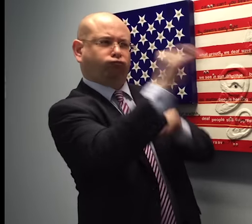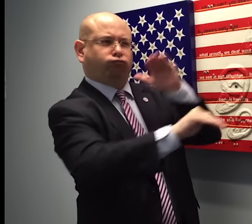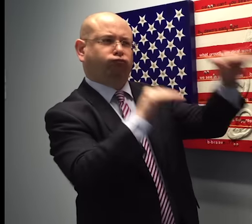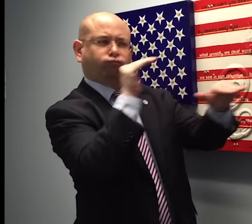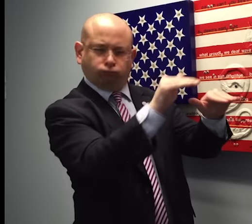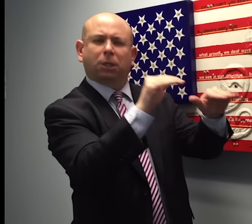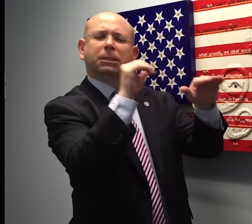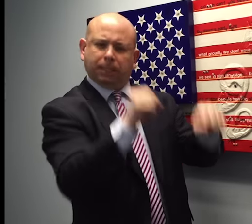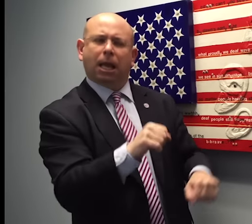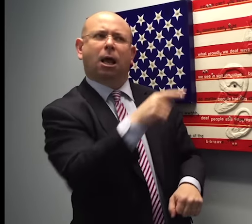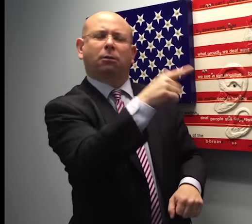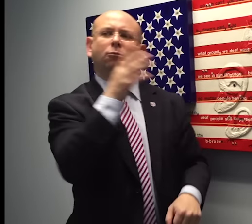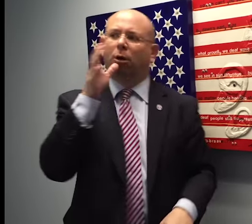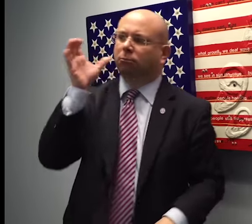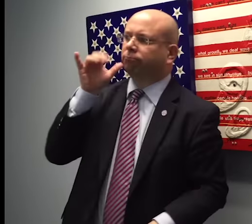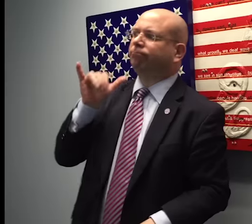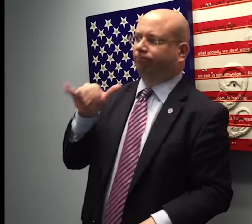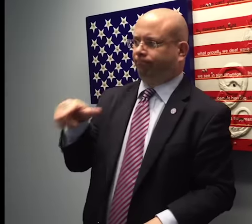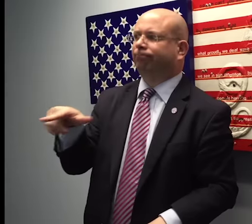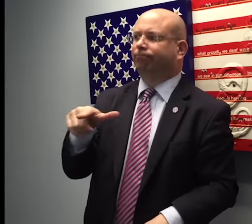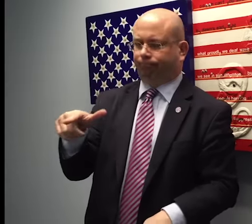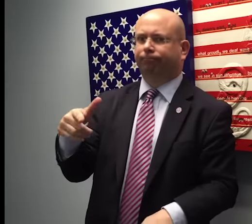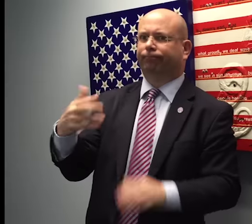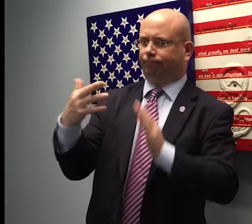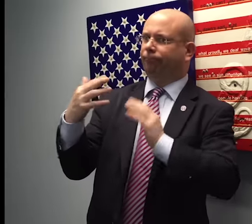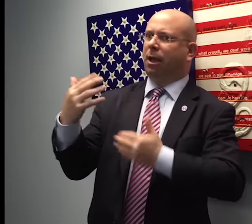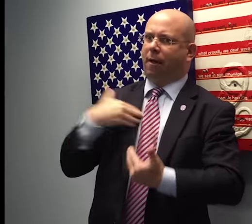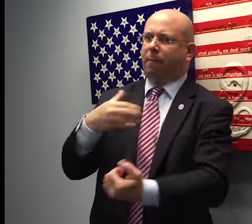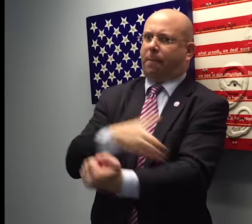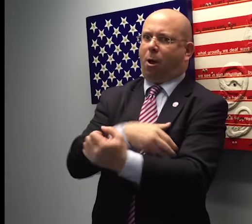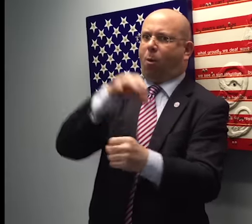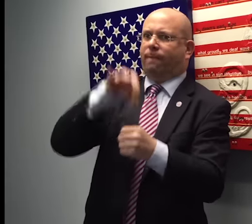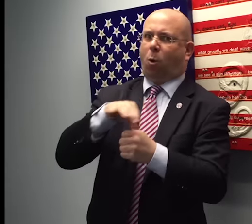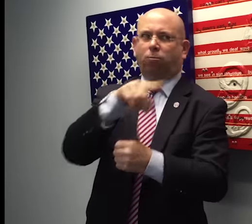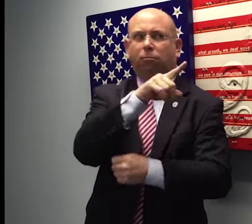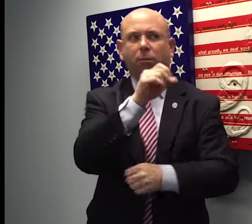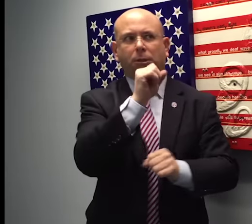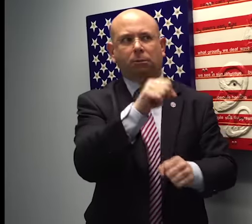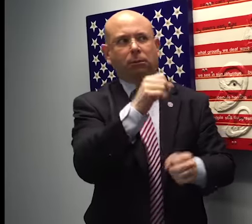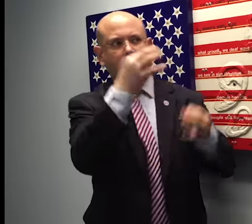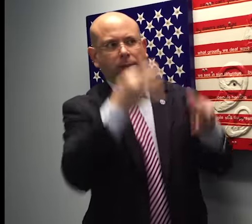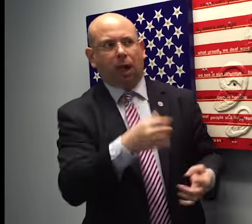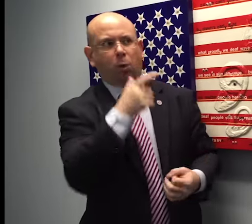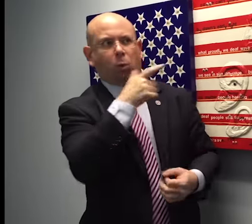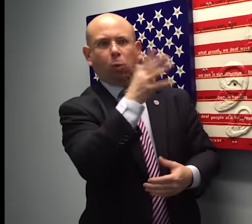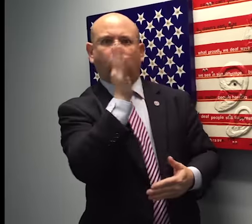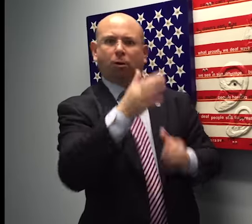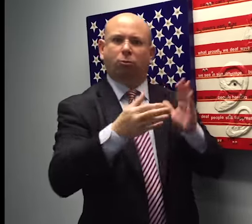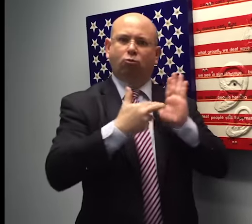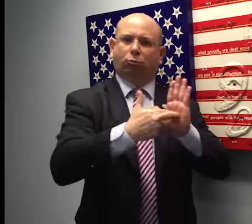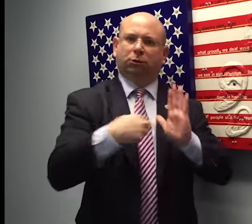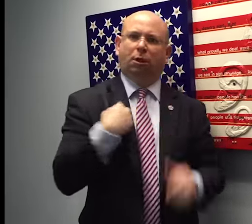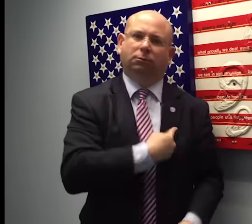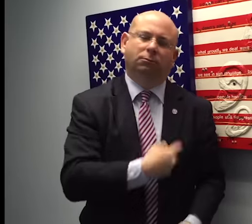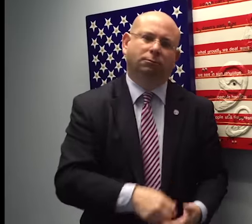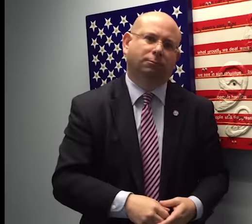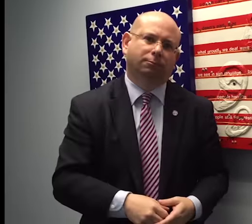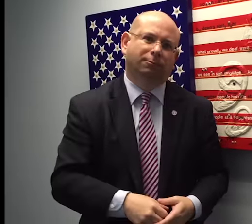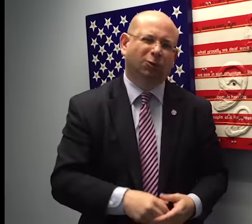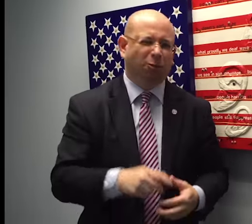As registered voters, they will listen to us.